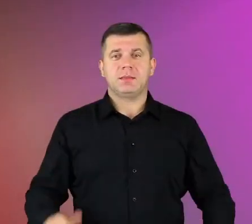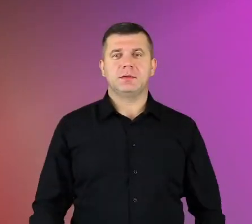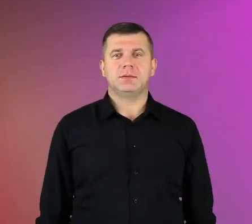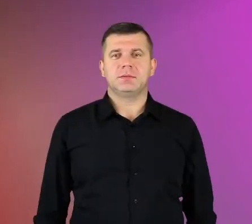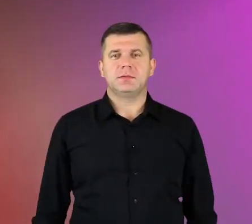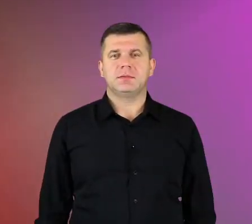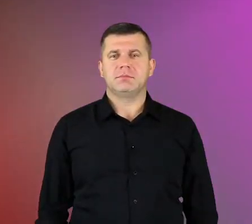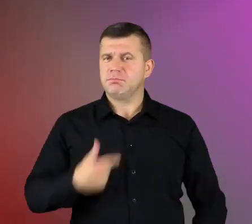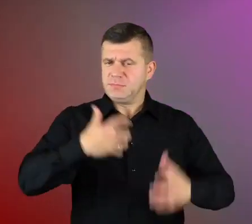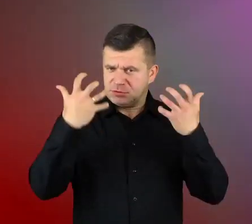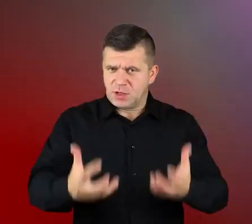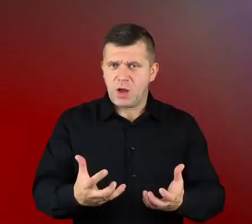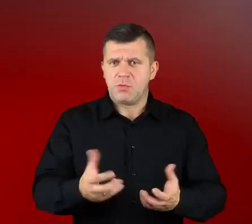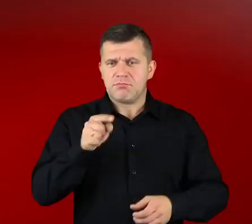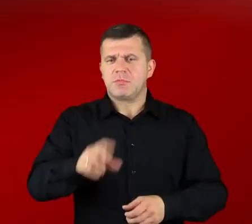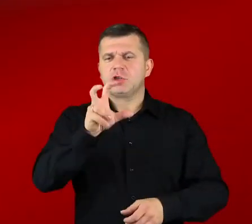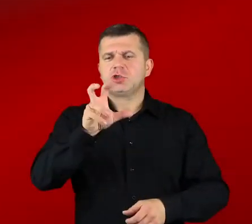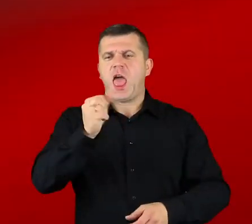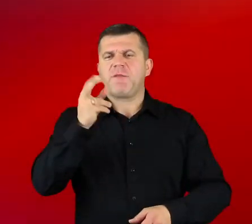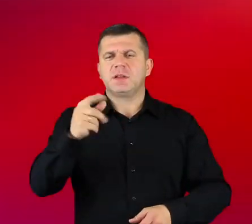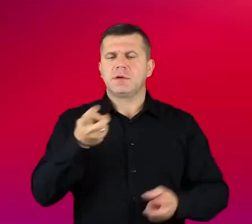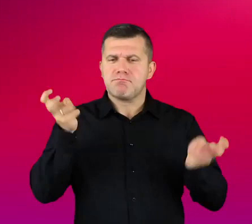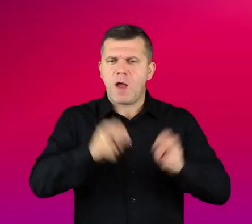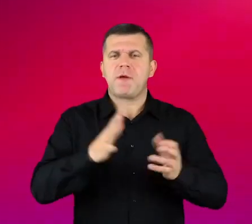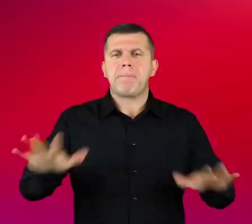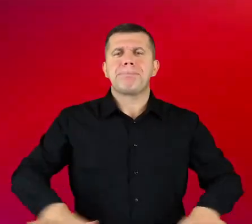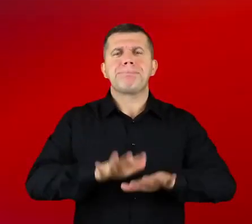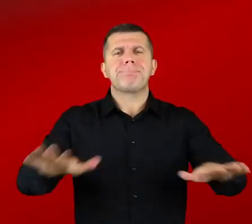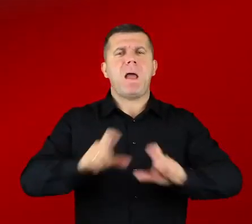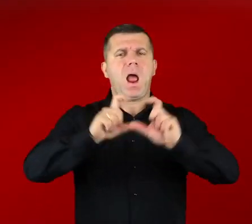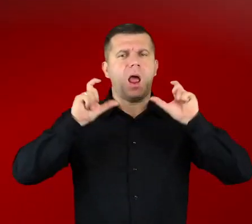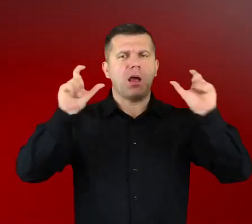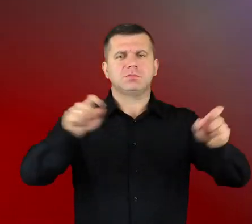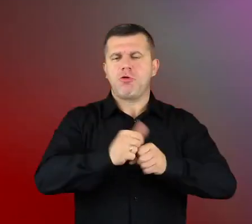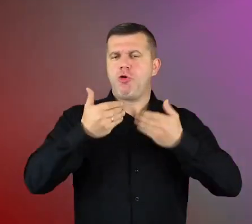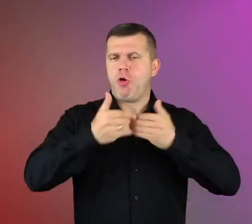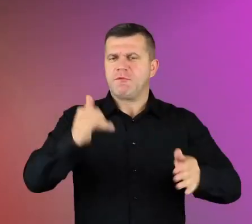I would want, for sure, to have a swimming pool in Czerwińsk, a one that would be opened each summer,